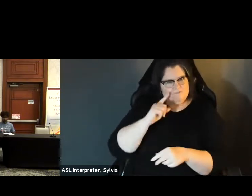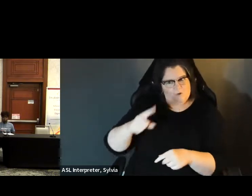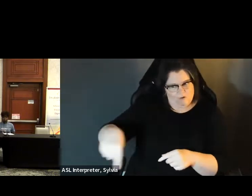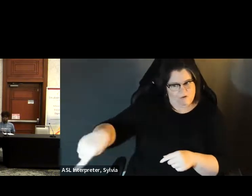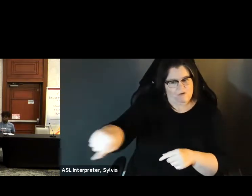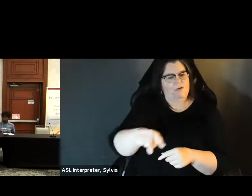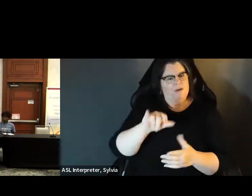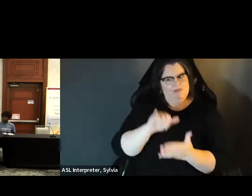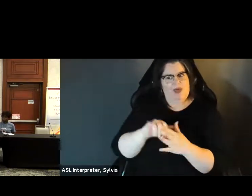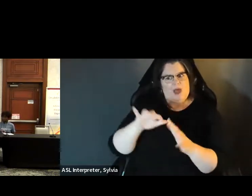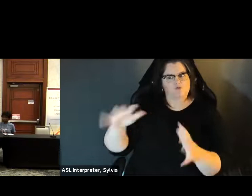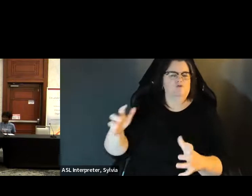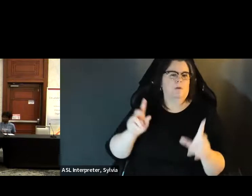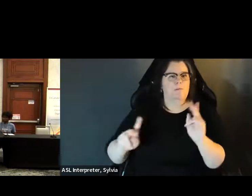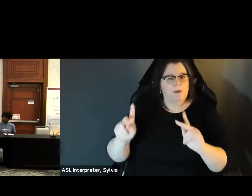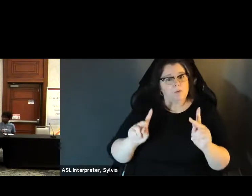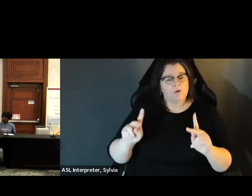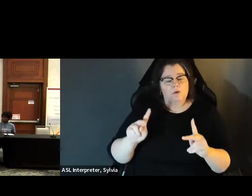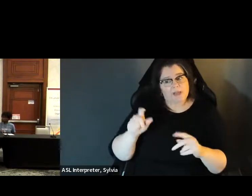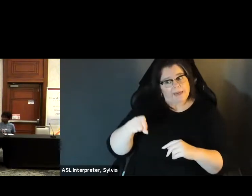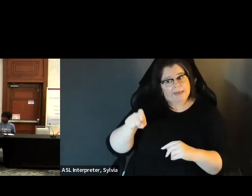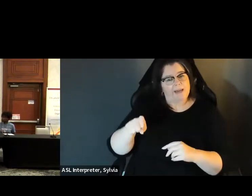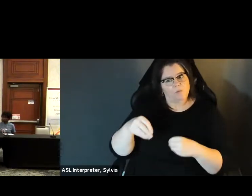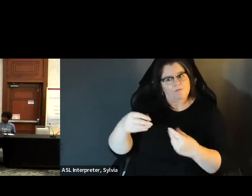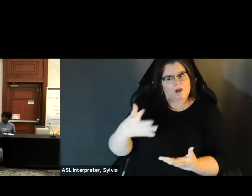tools and technology to expand access to those voters, significant population that need to be served.